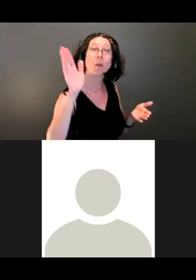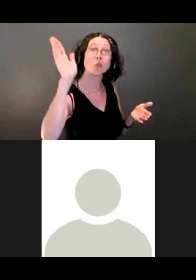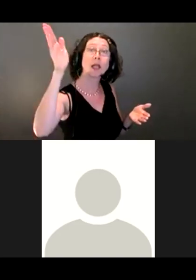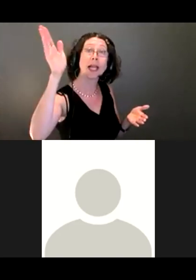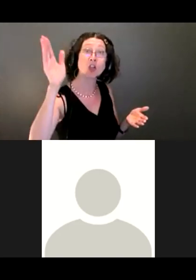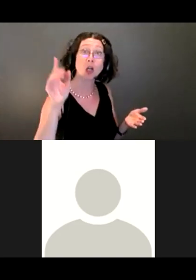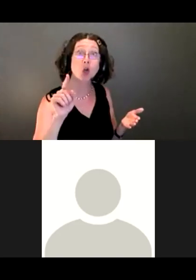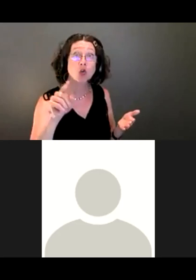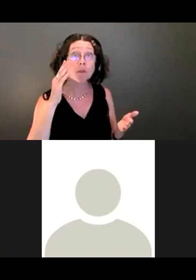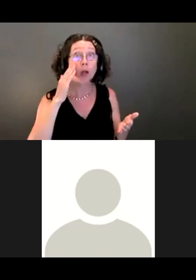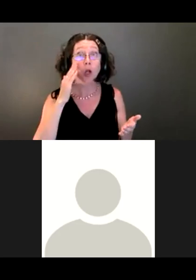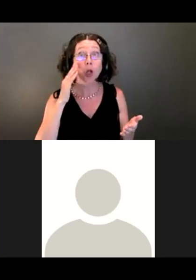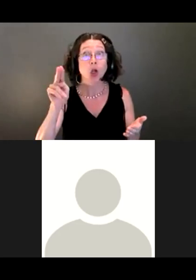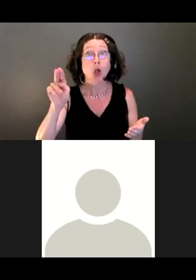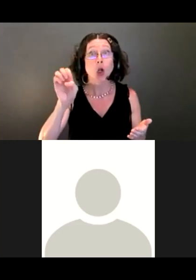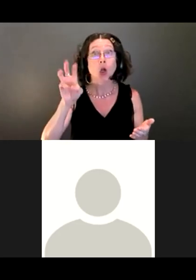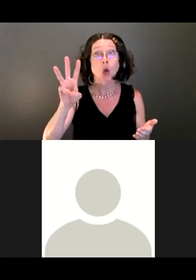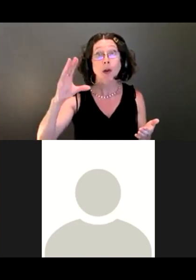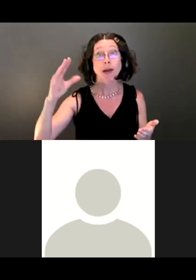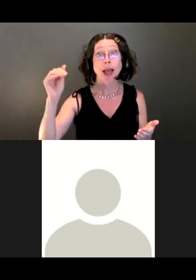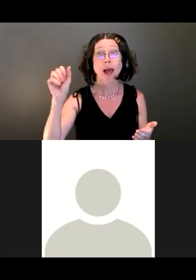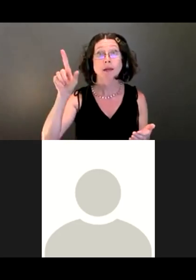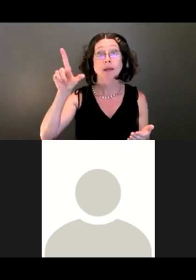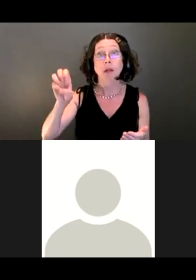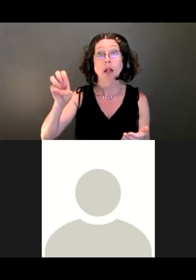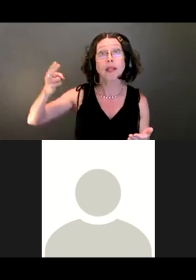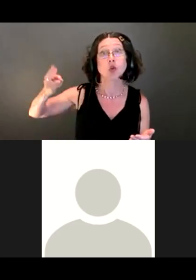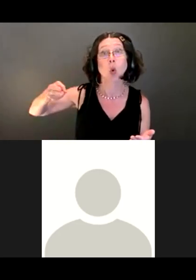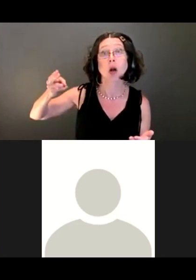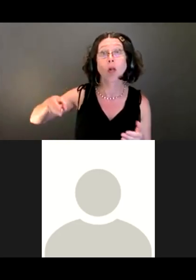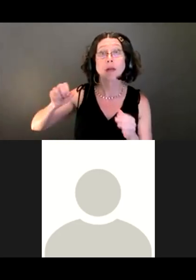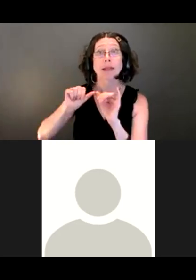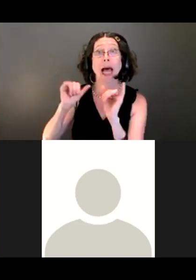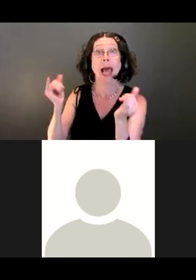Maybe you're already familiar with the Newcastle Historical Society. Yes.